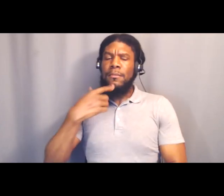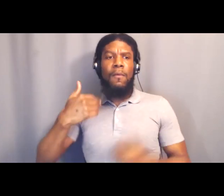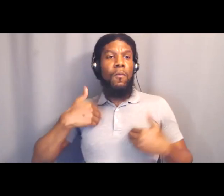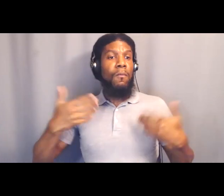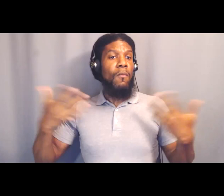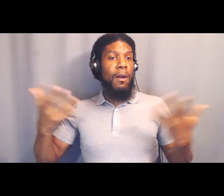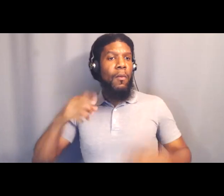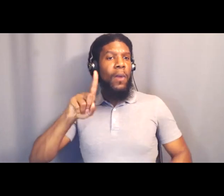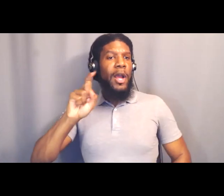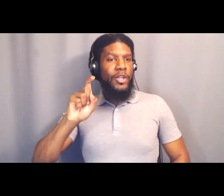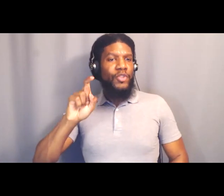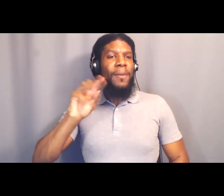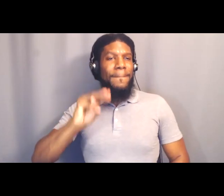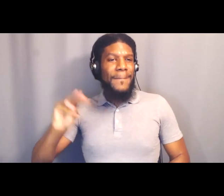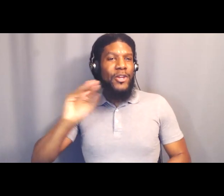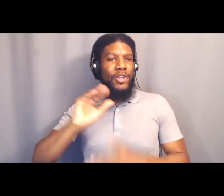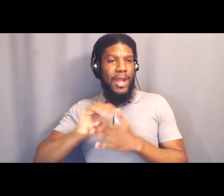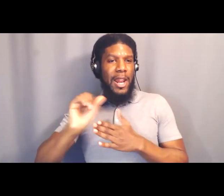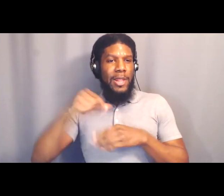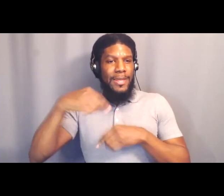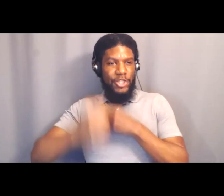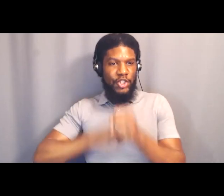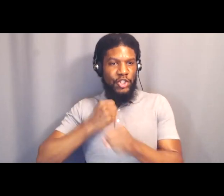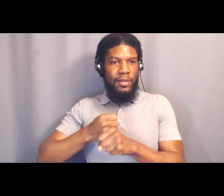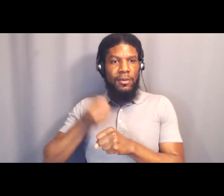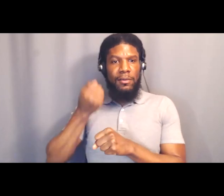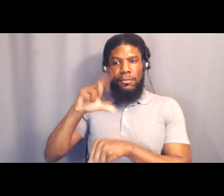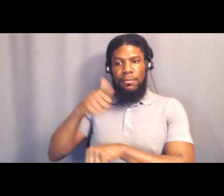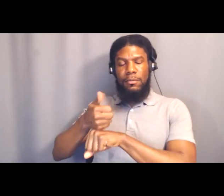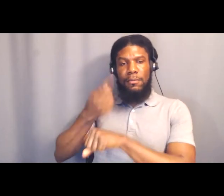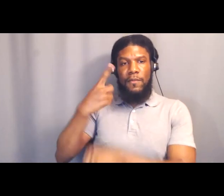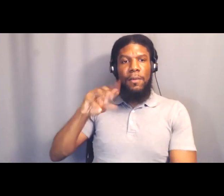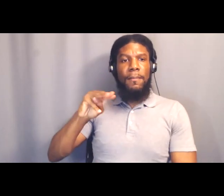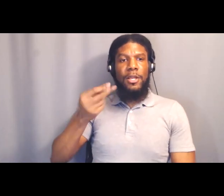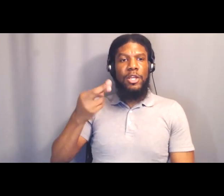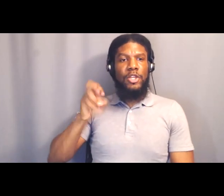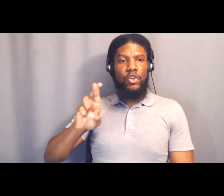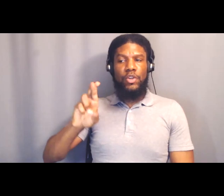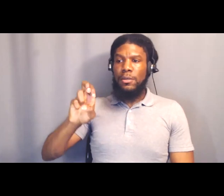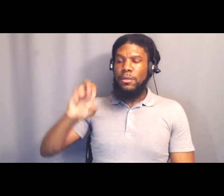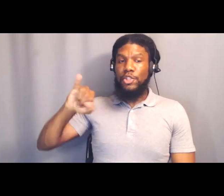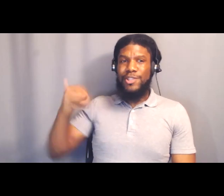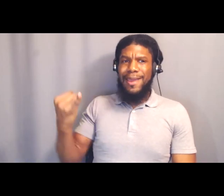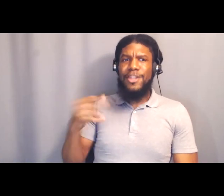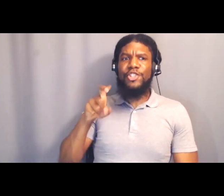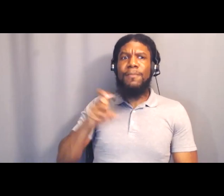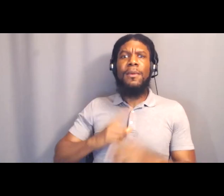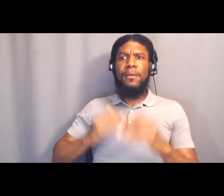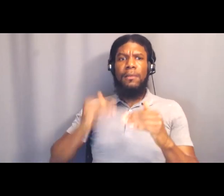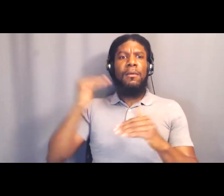$100 million this year for Measure J. It should have been far more than that. It should have been many hundreds